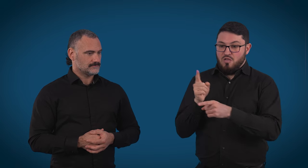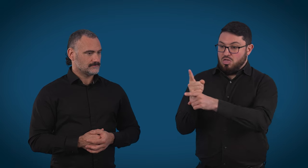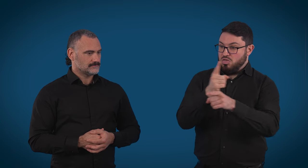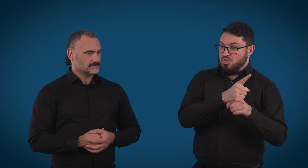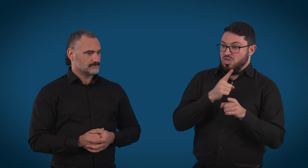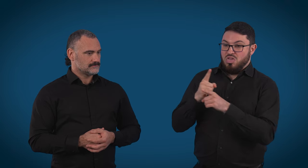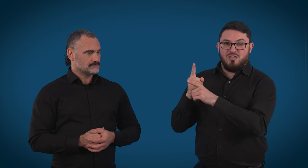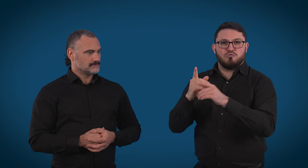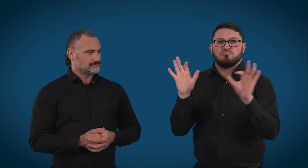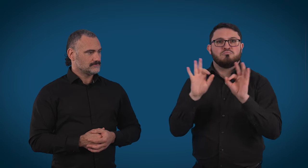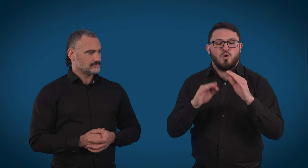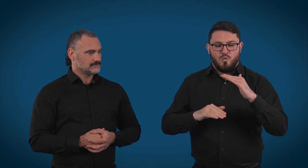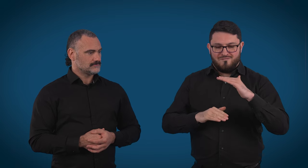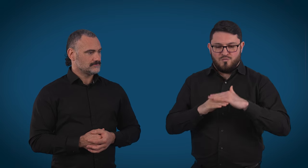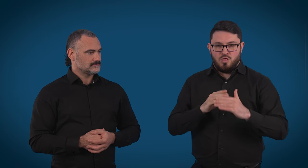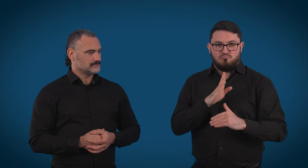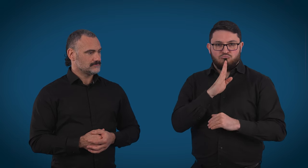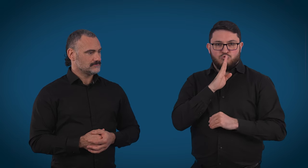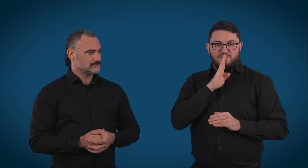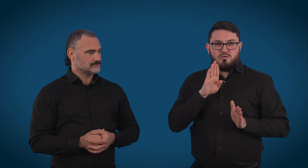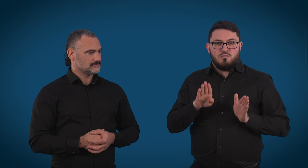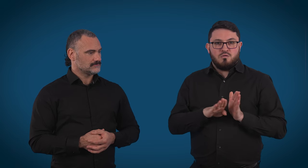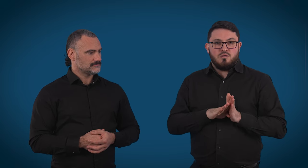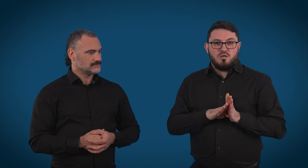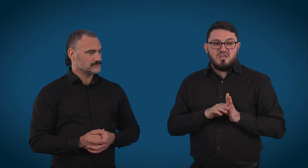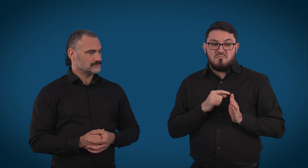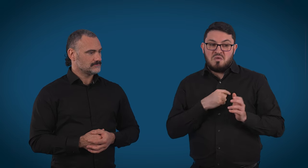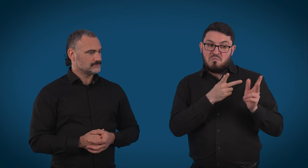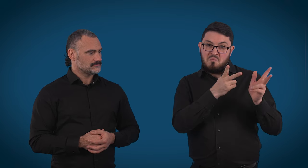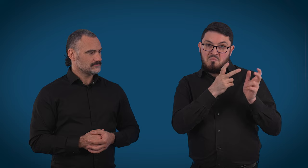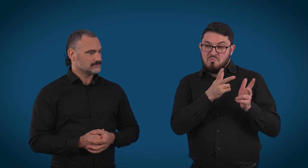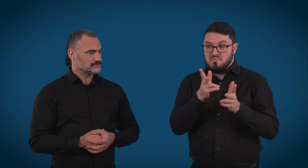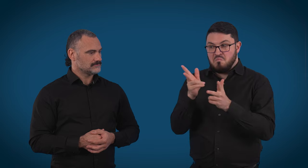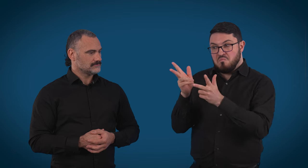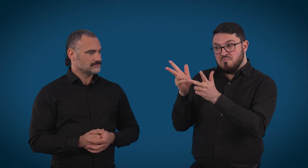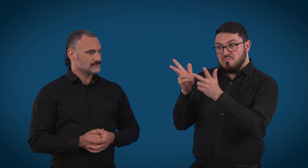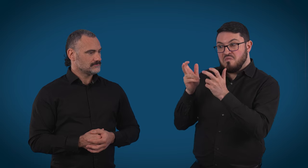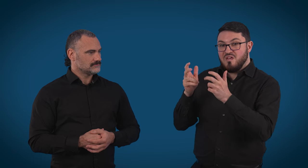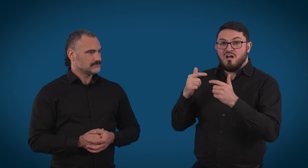I'm not involved. It's completely private and confidential. So, anything I do here online,